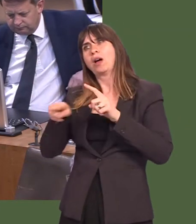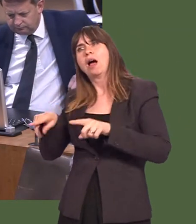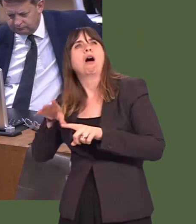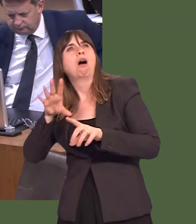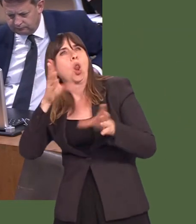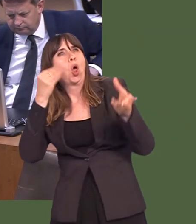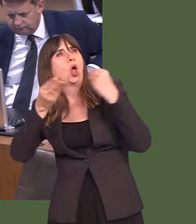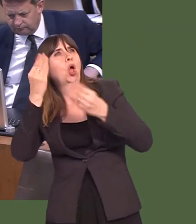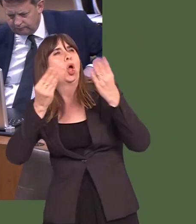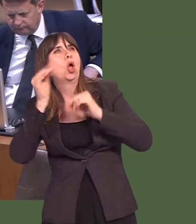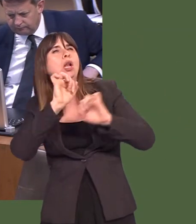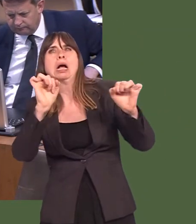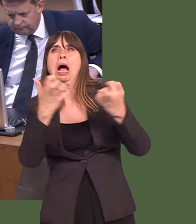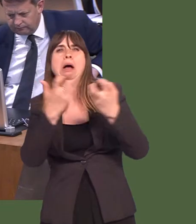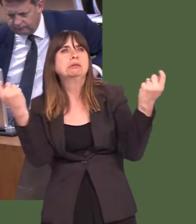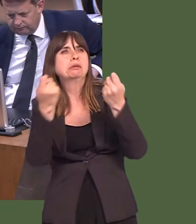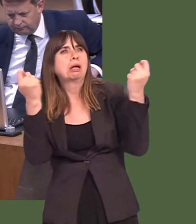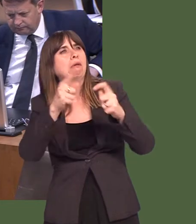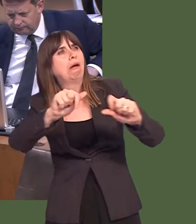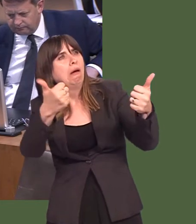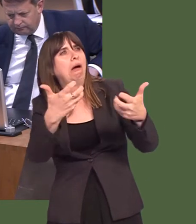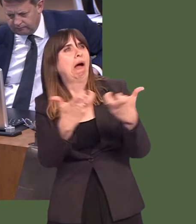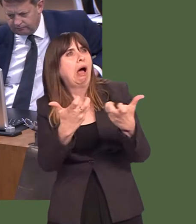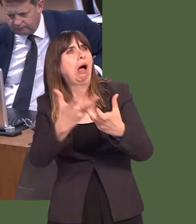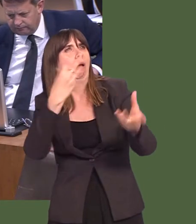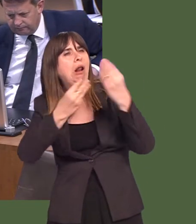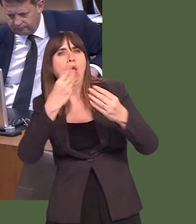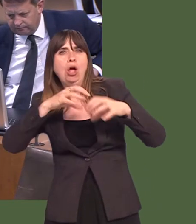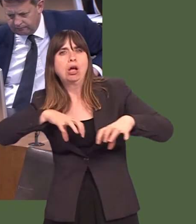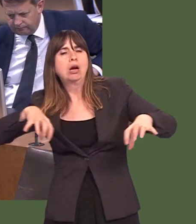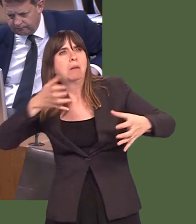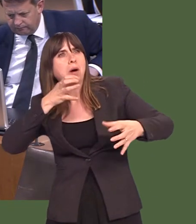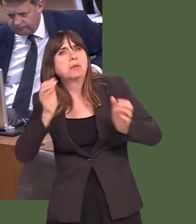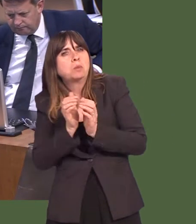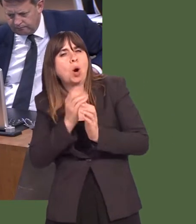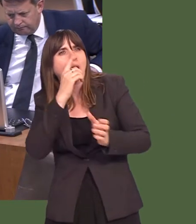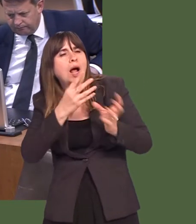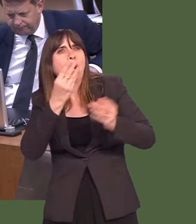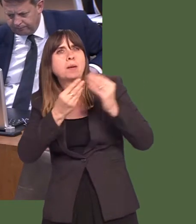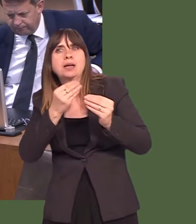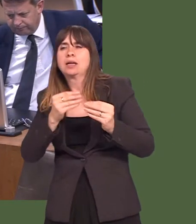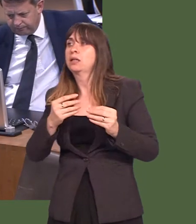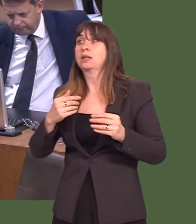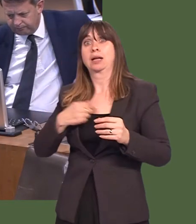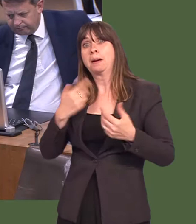But, ultimately, itís a question of ensuring that the pubs are able to offer the widest range of services possible to customers.